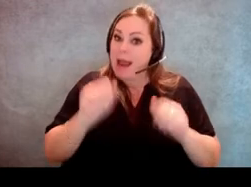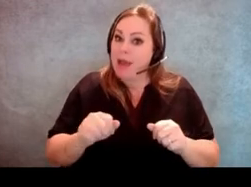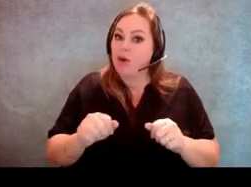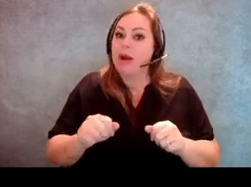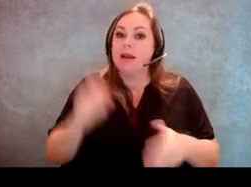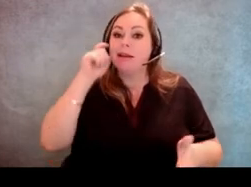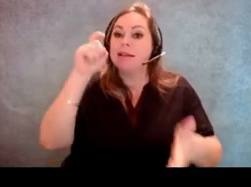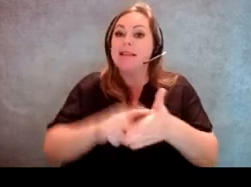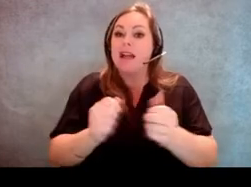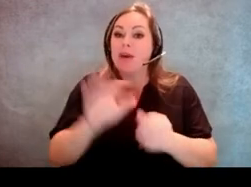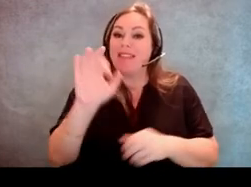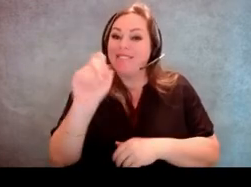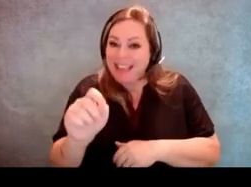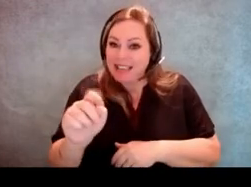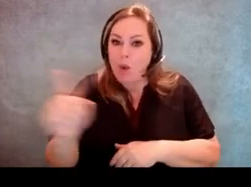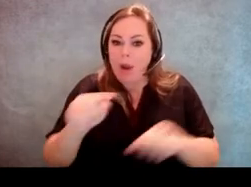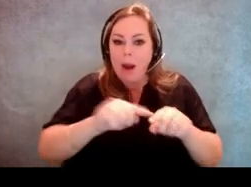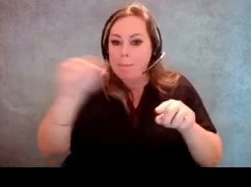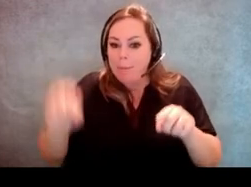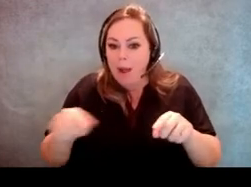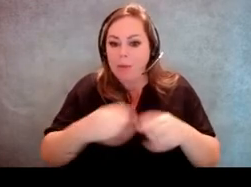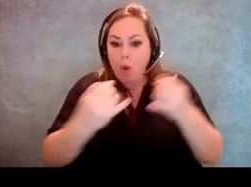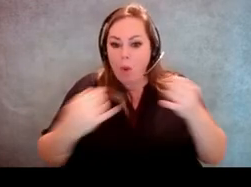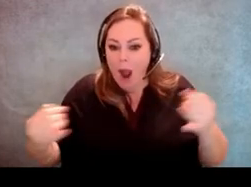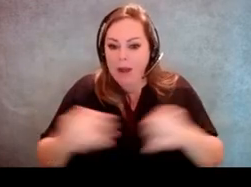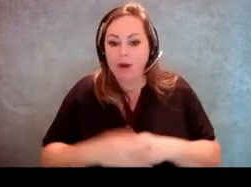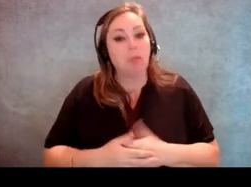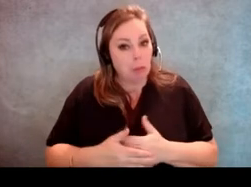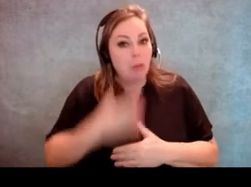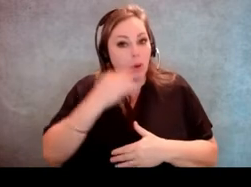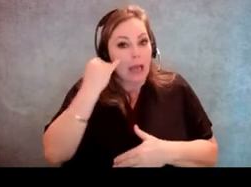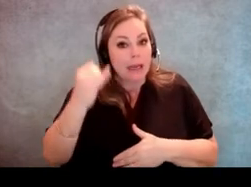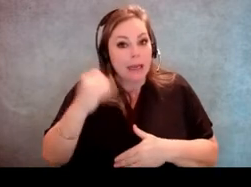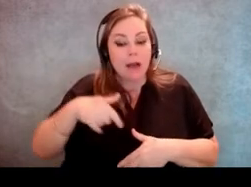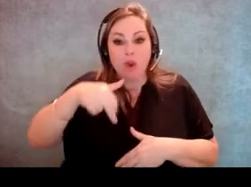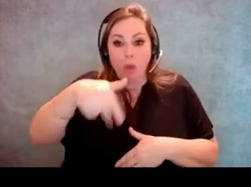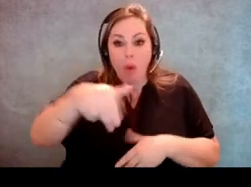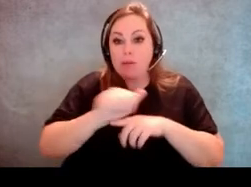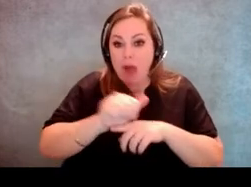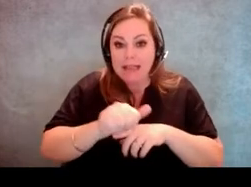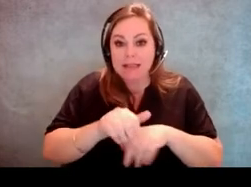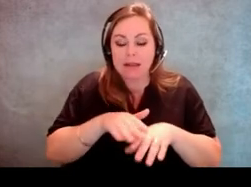So maybe do that when you're going along a path. That way you'll see, like, if there's any wires or any potential